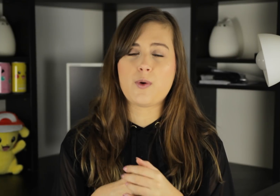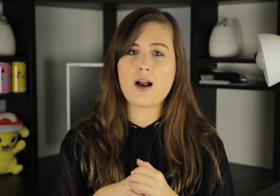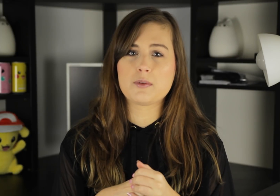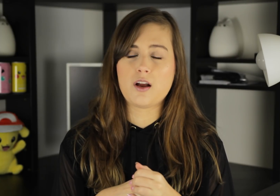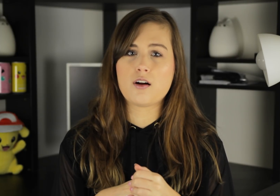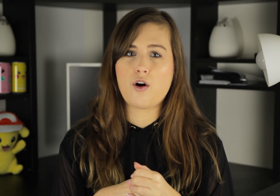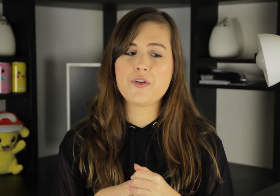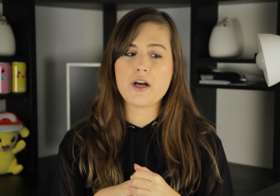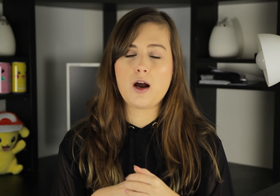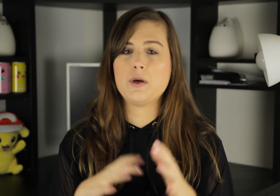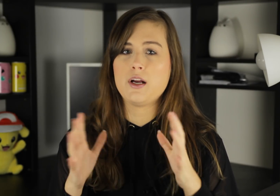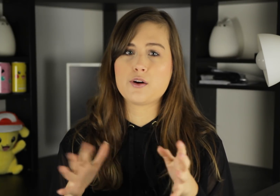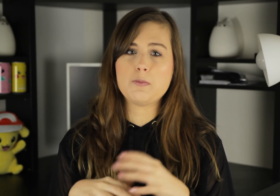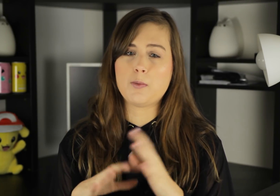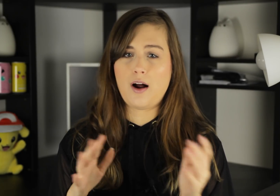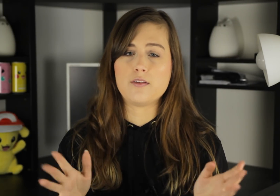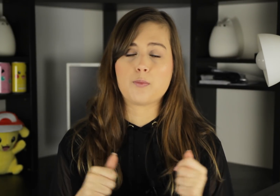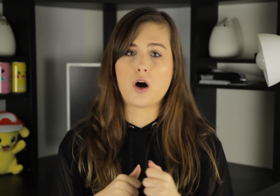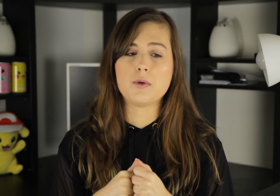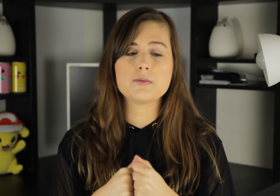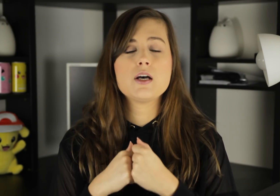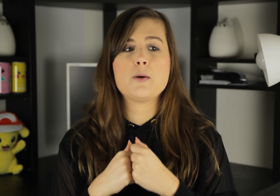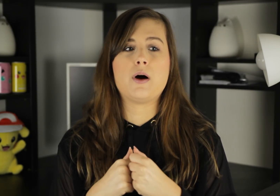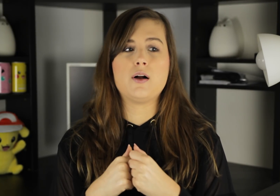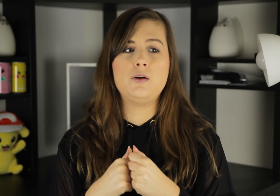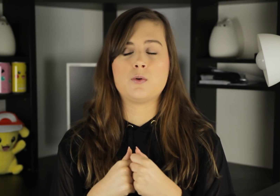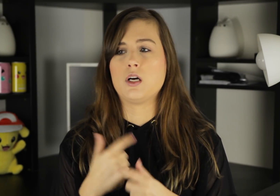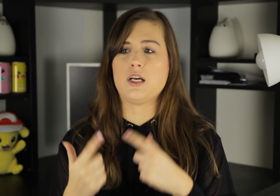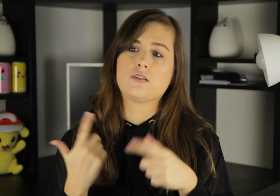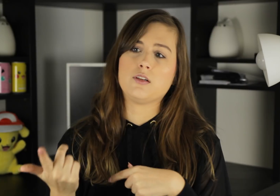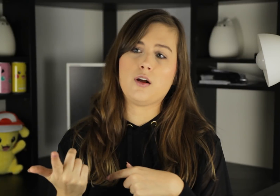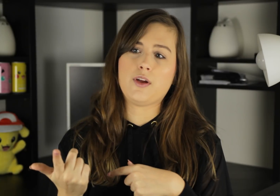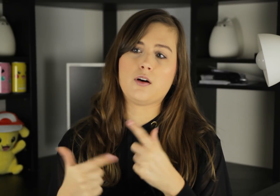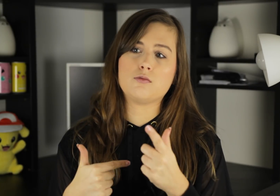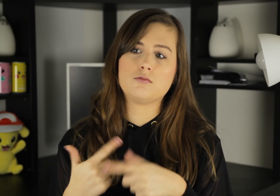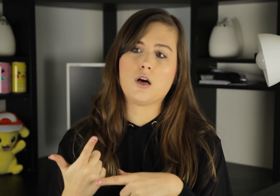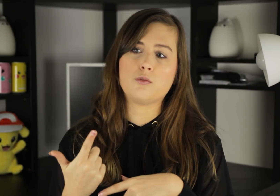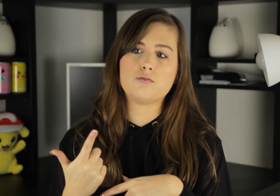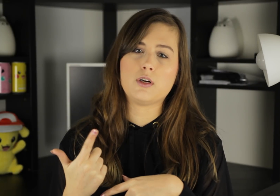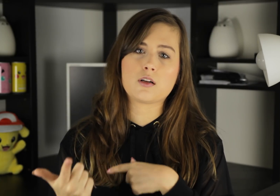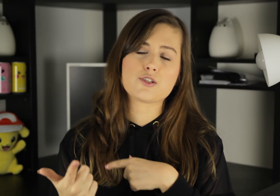what I'm saying all the time, hearing people have no problems, but, well unless, you know, they don't know English,